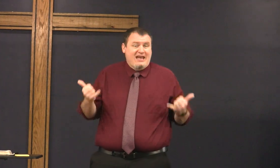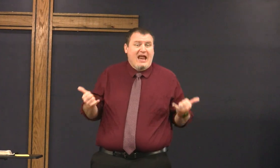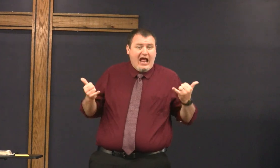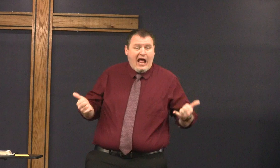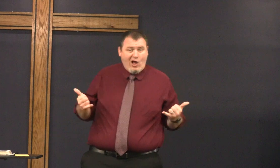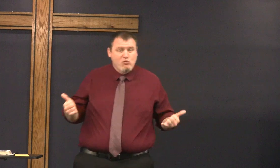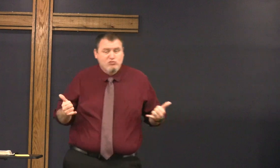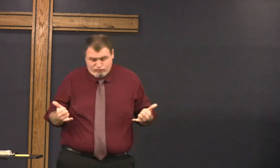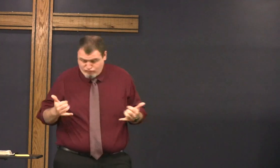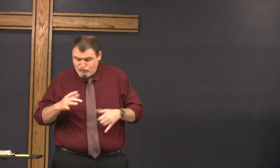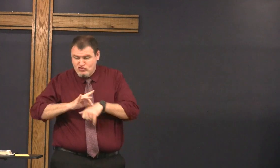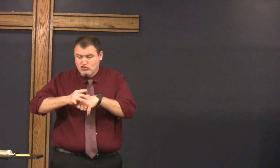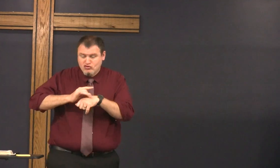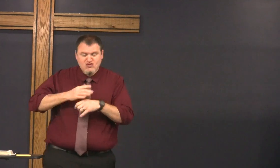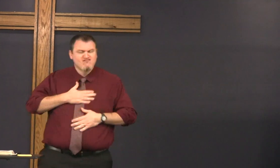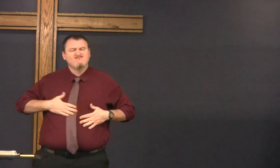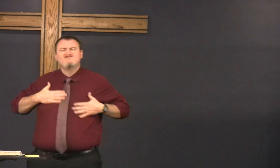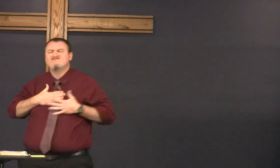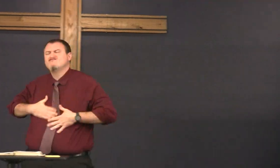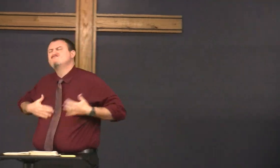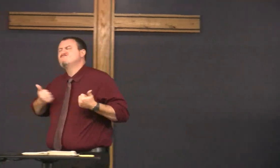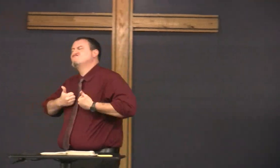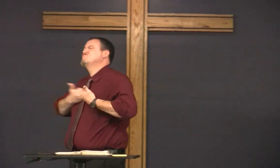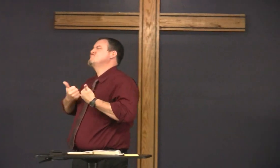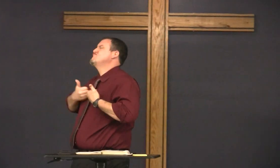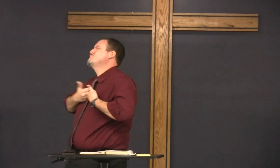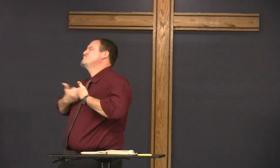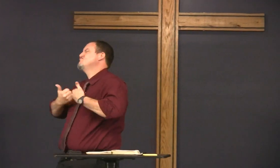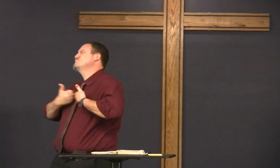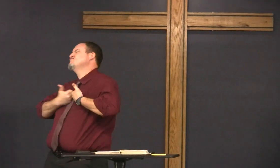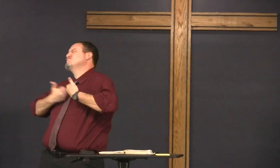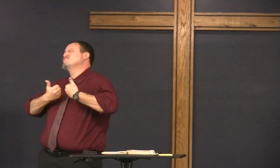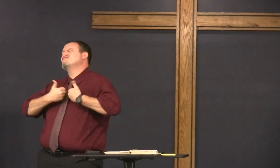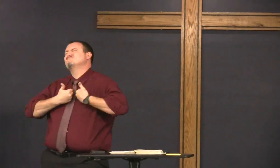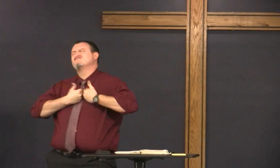you can live for yourself now on Earth you can enjoy yourself